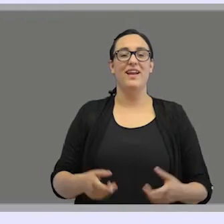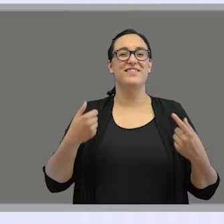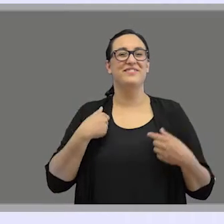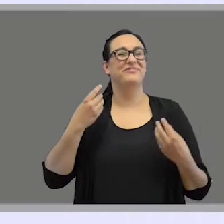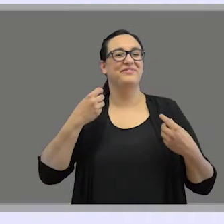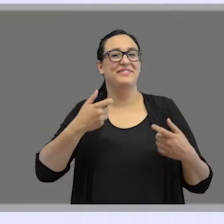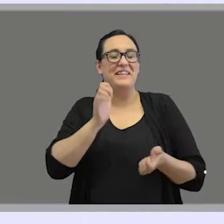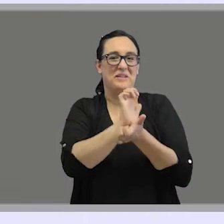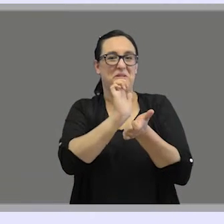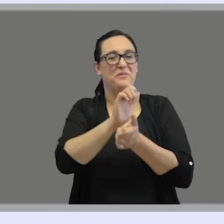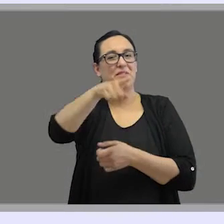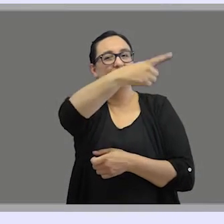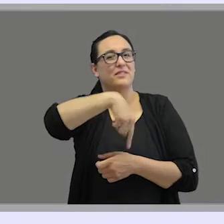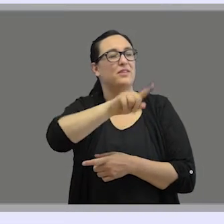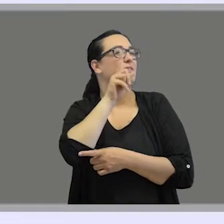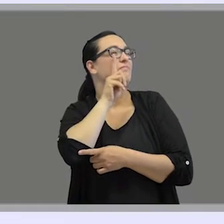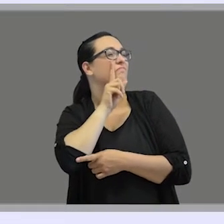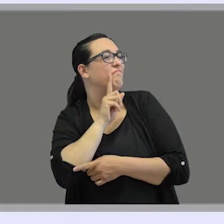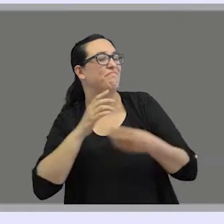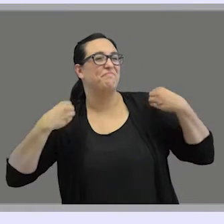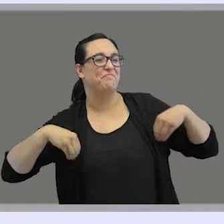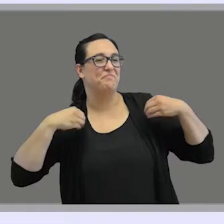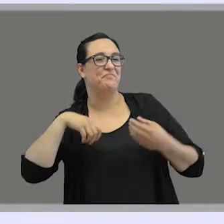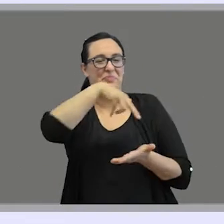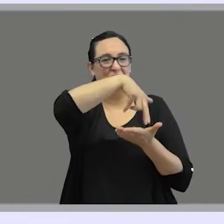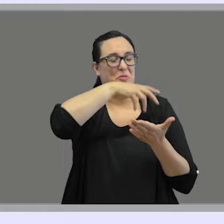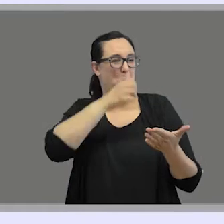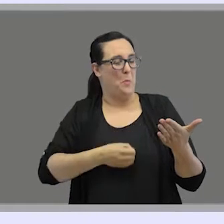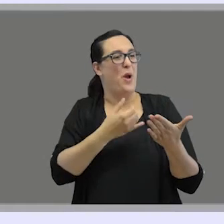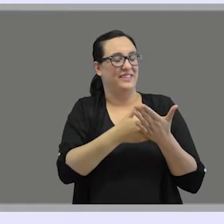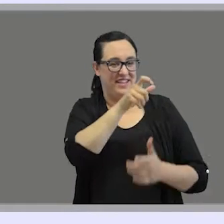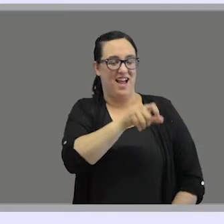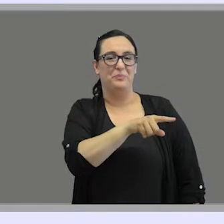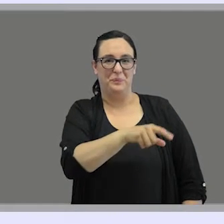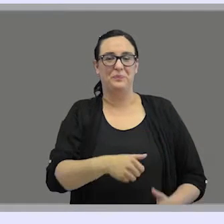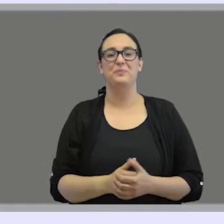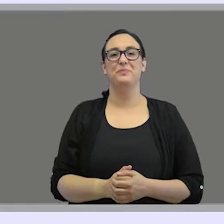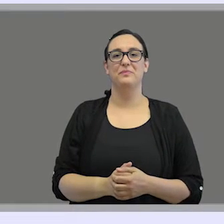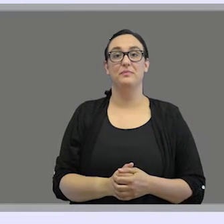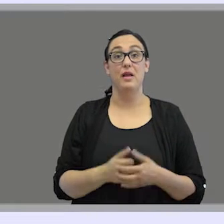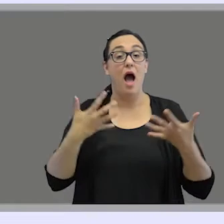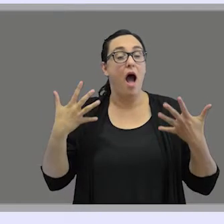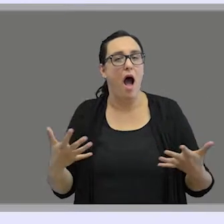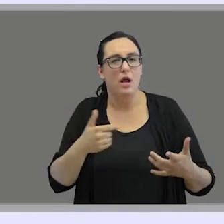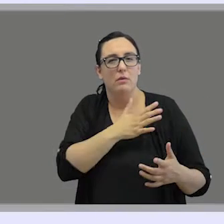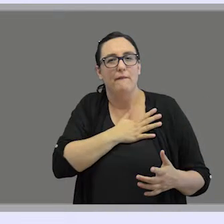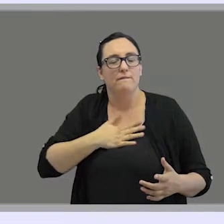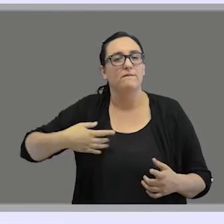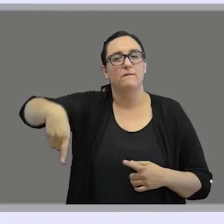I hope you've enjoyed Wim Emmerik's poetry. If you want to know more